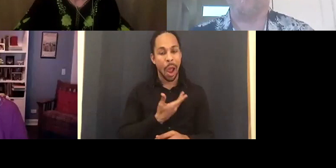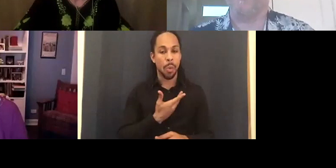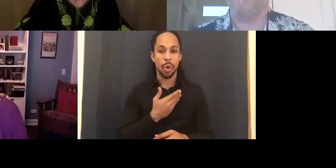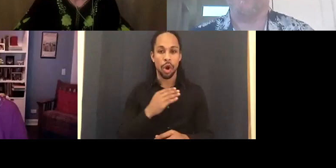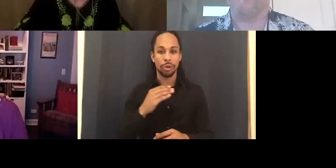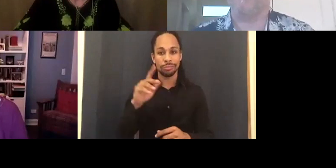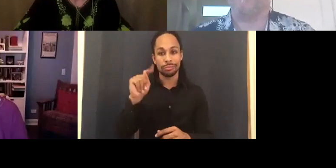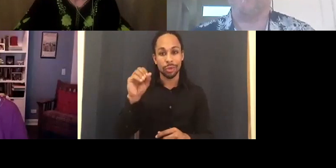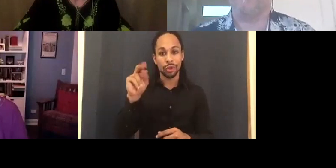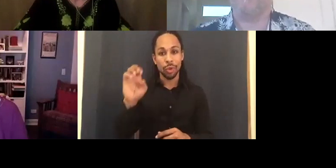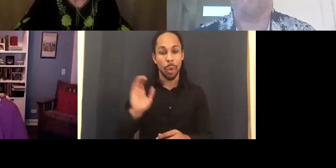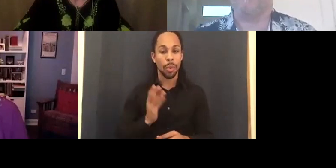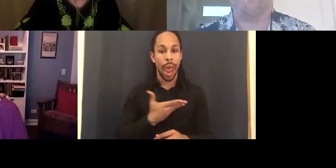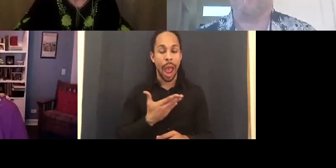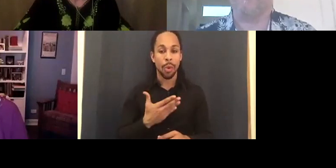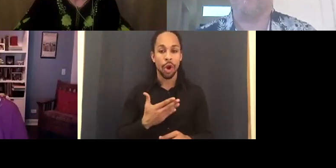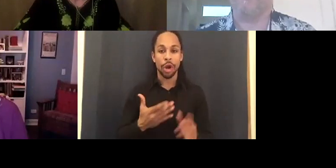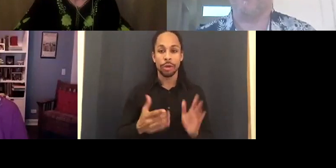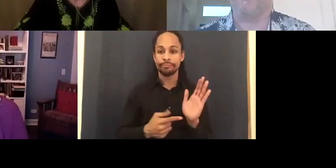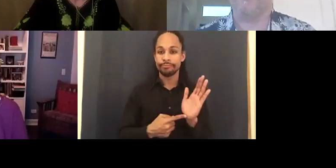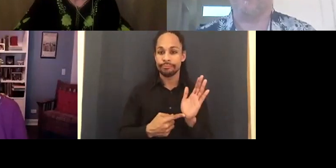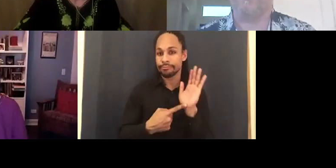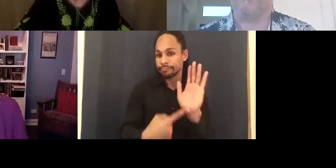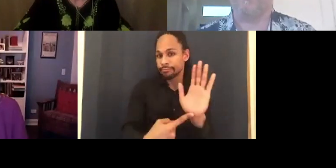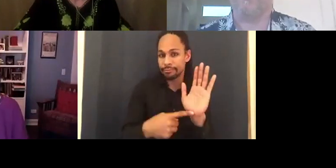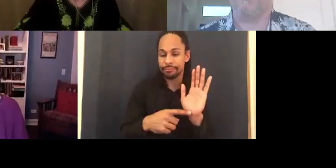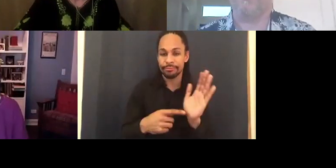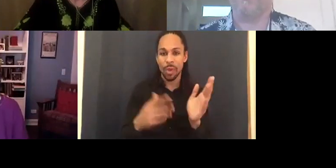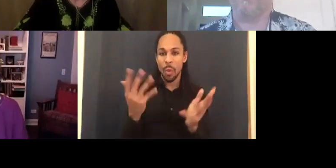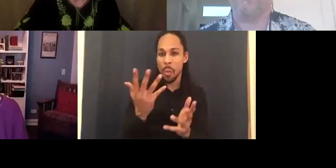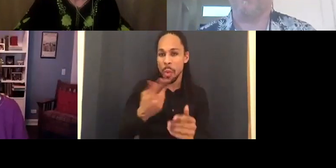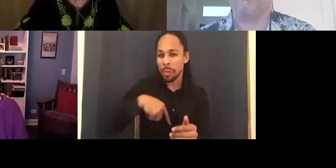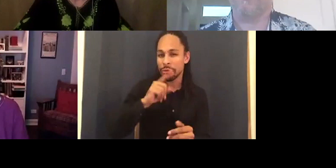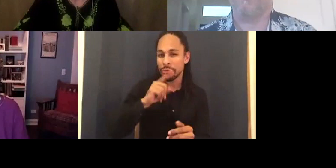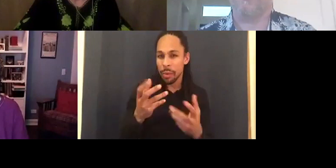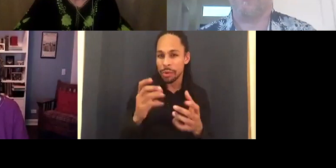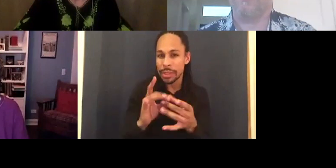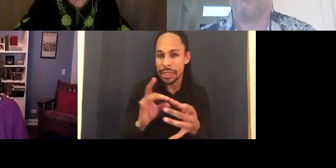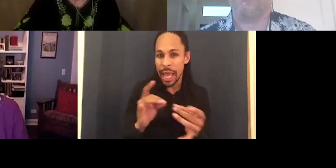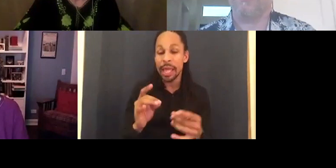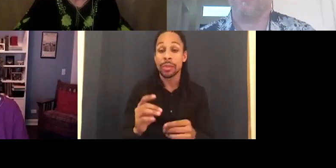grants so we turned to our community and we raised in one kick starter enough money to